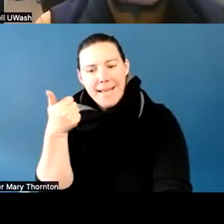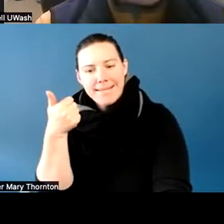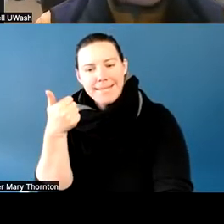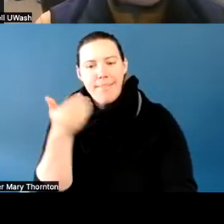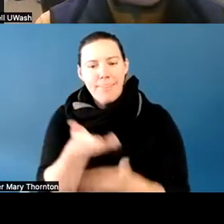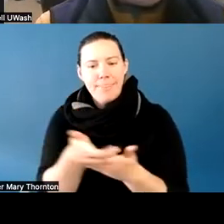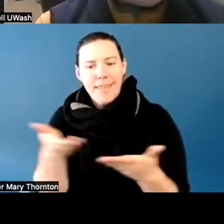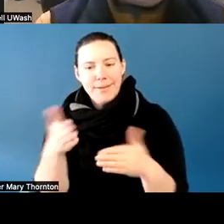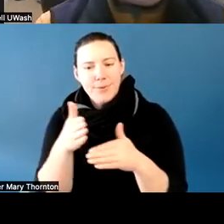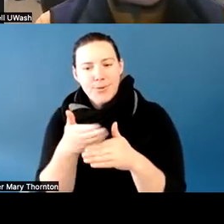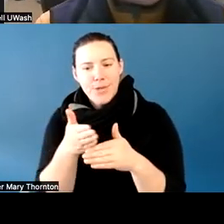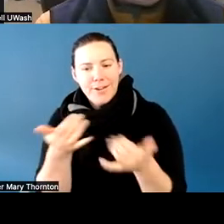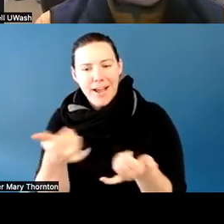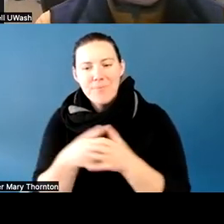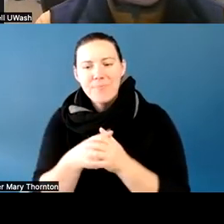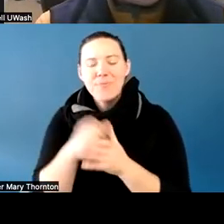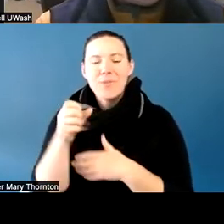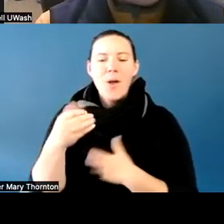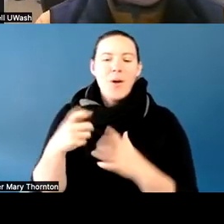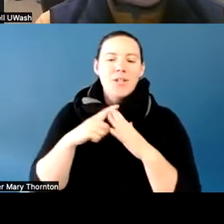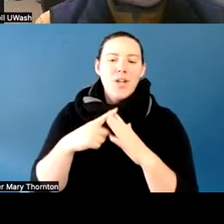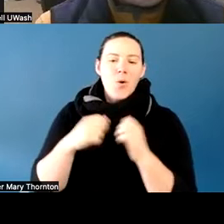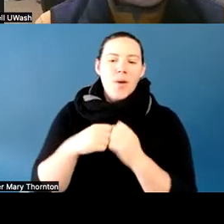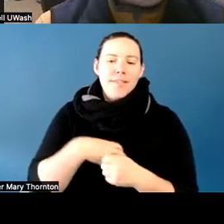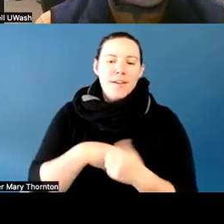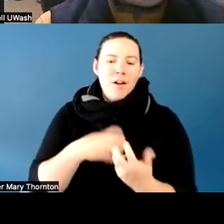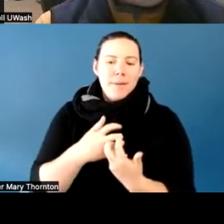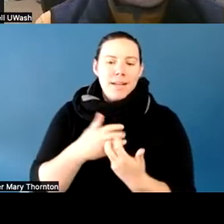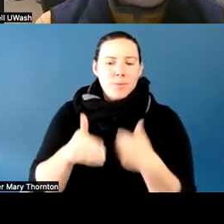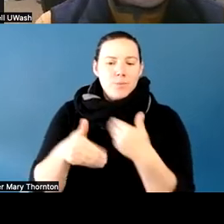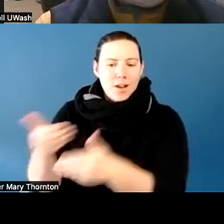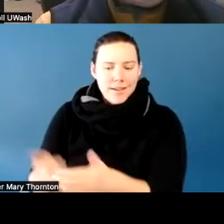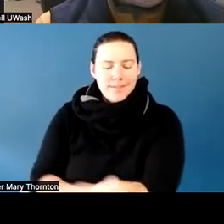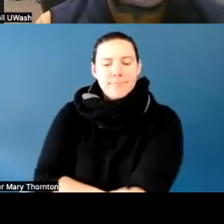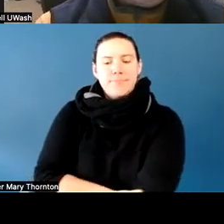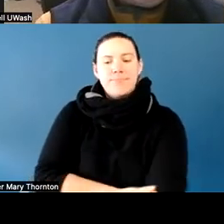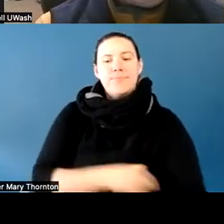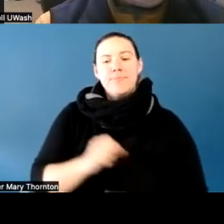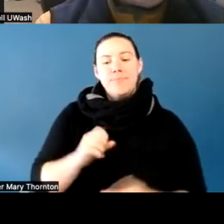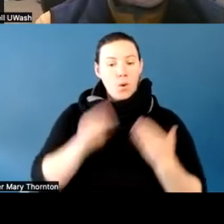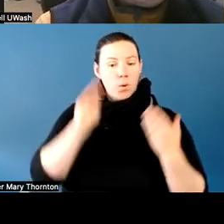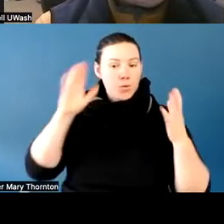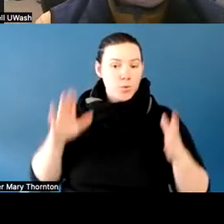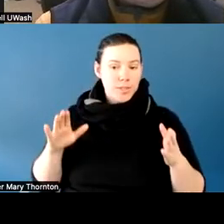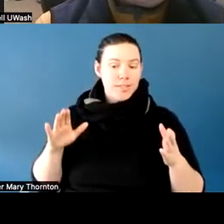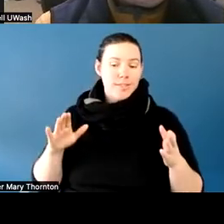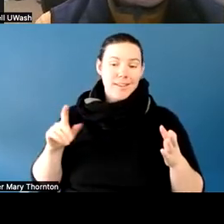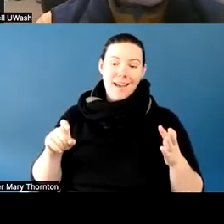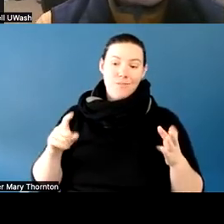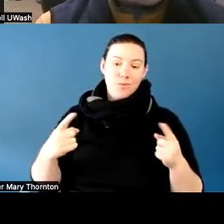So I kind of wanted to start off a little bit about the accommodation process. So students have to come to the SSD--